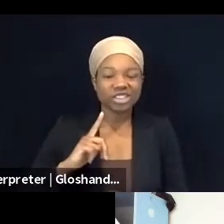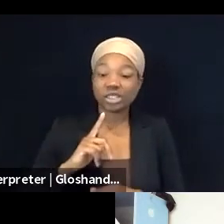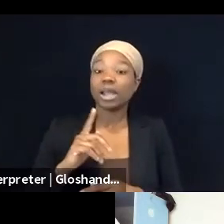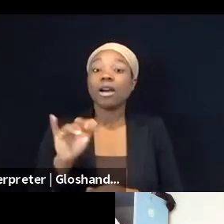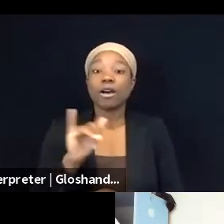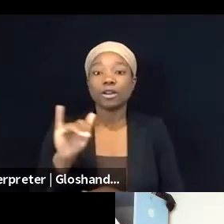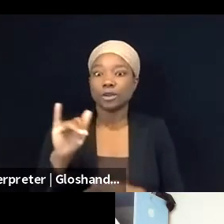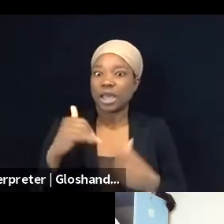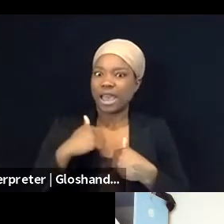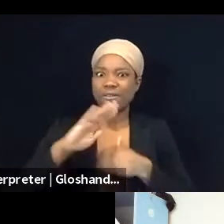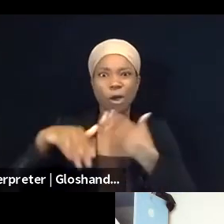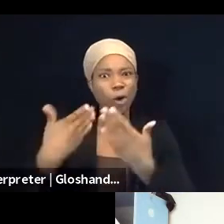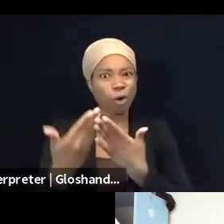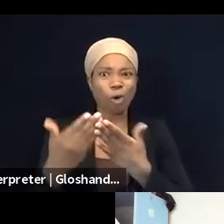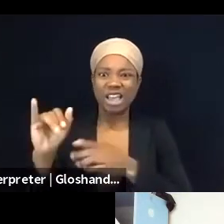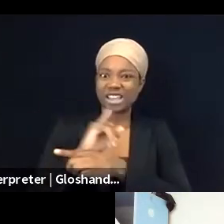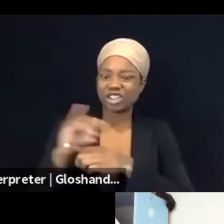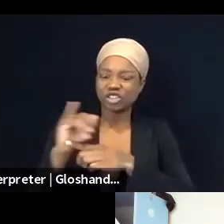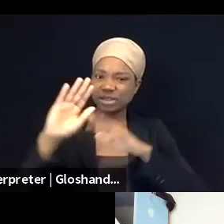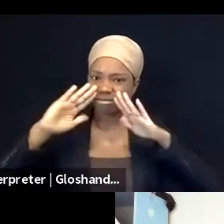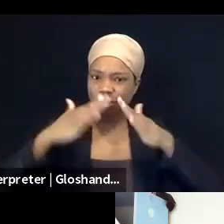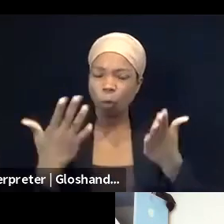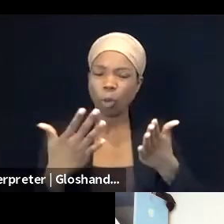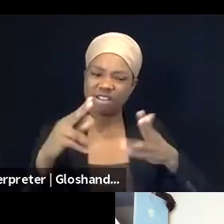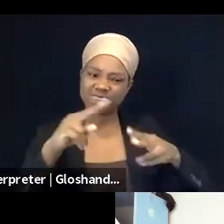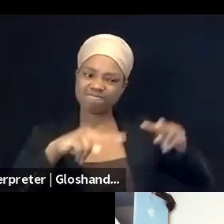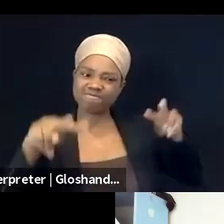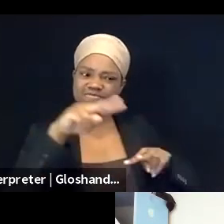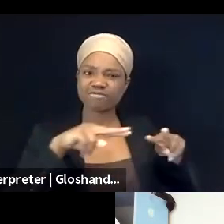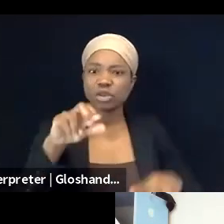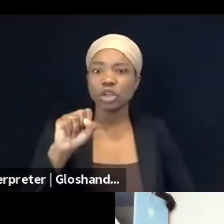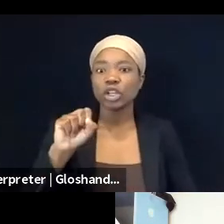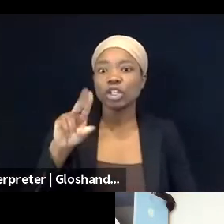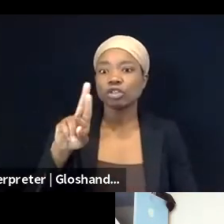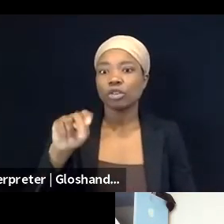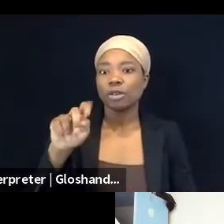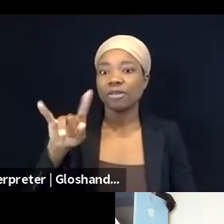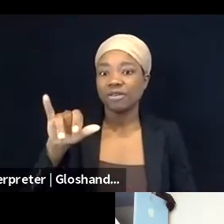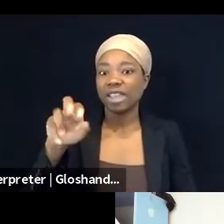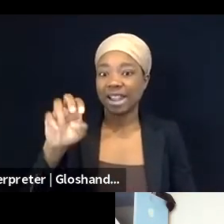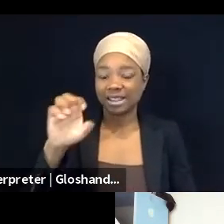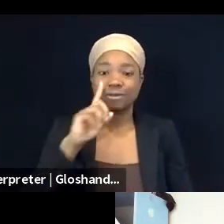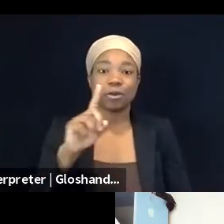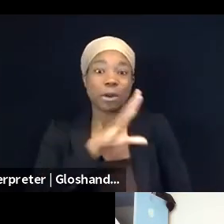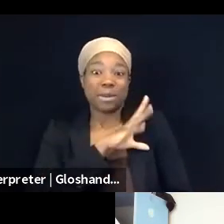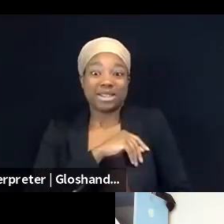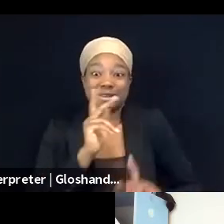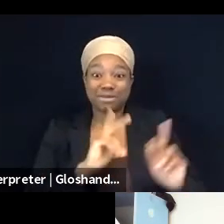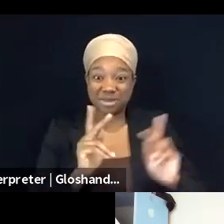Palestinians in the last few years have been a kind of a laboratory for the Israeli security establishment